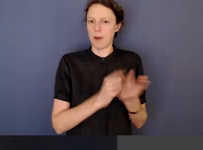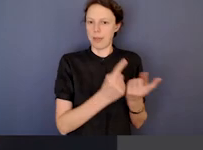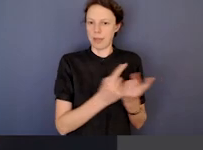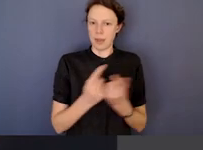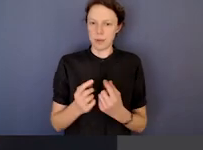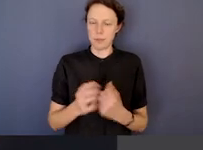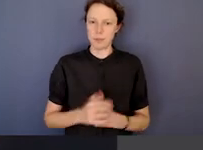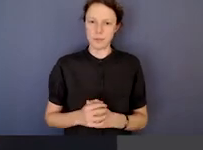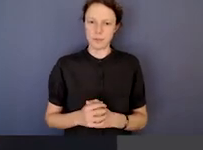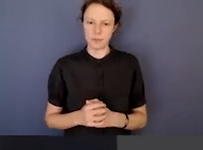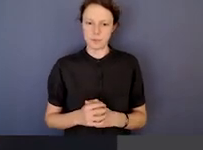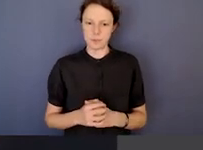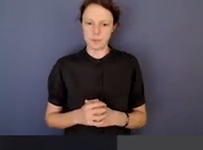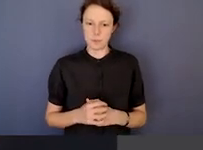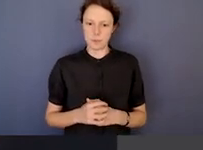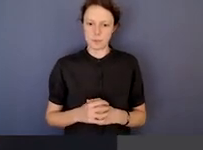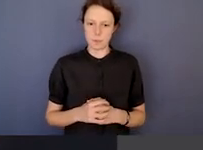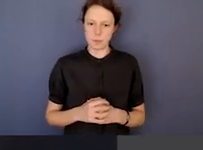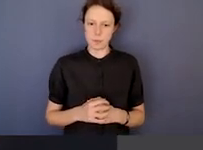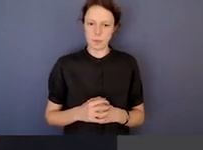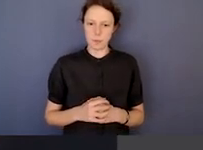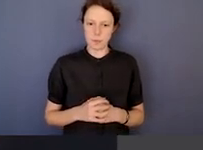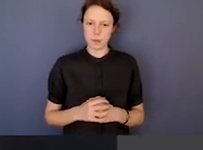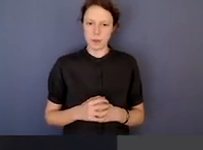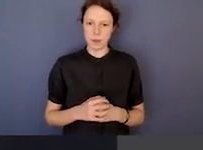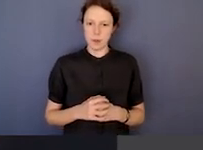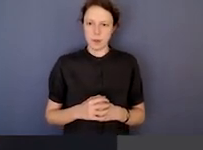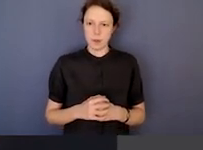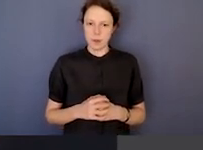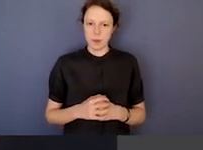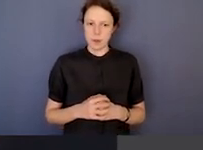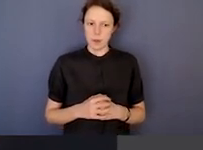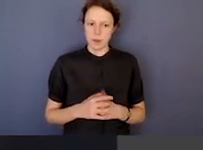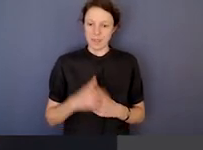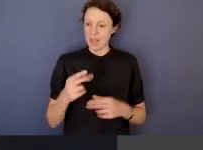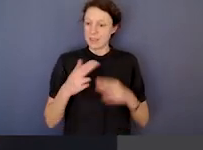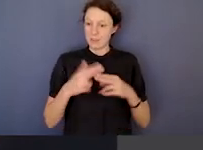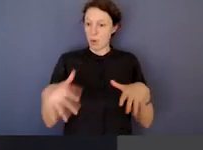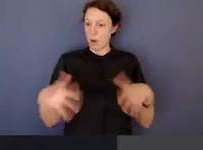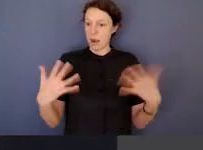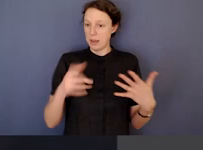they apply more widely to advisers and to decision makers.